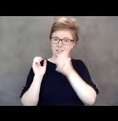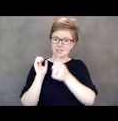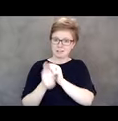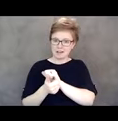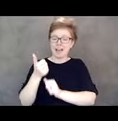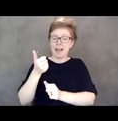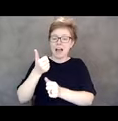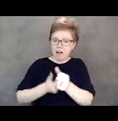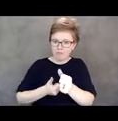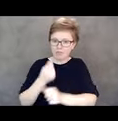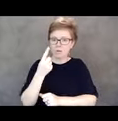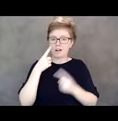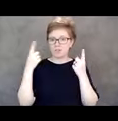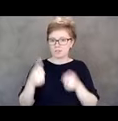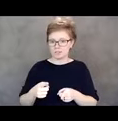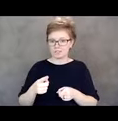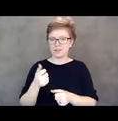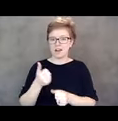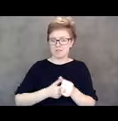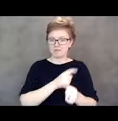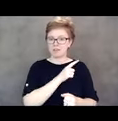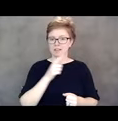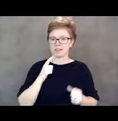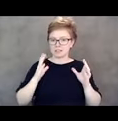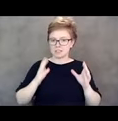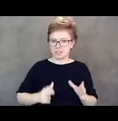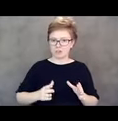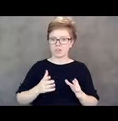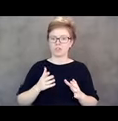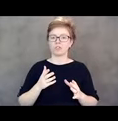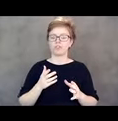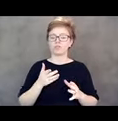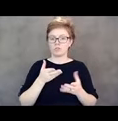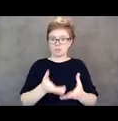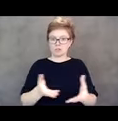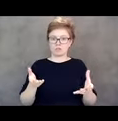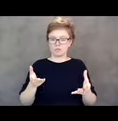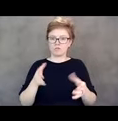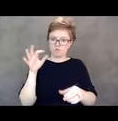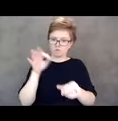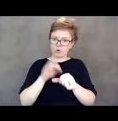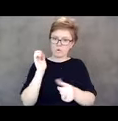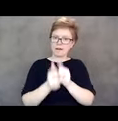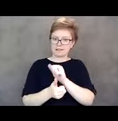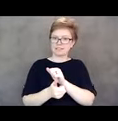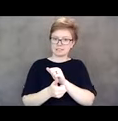Every legislator who was present that day voted for the passing of this without hesitation.